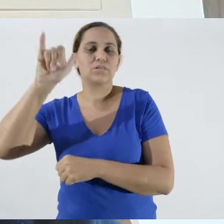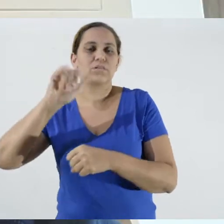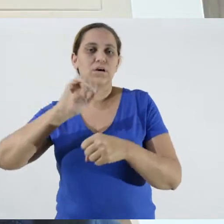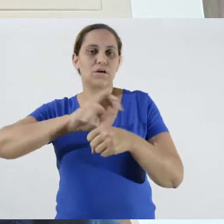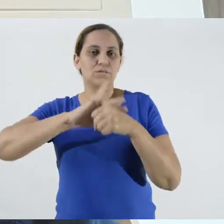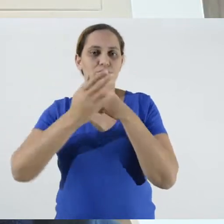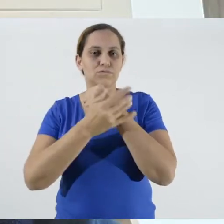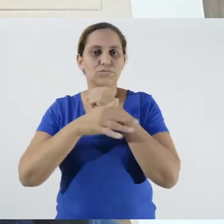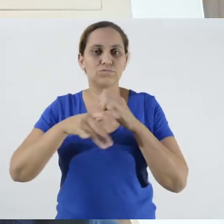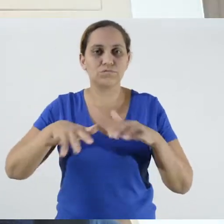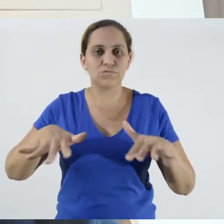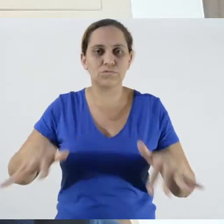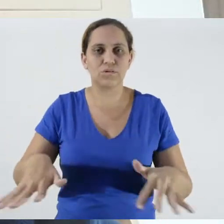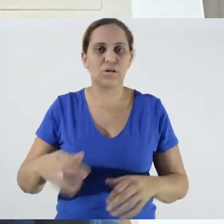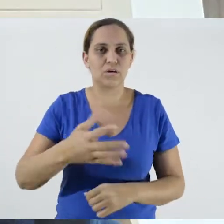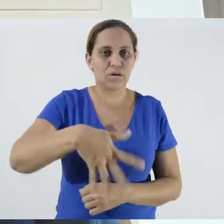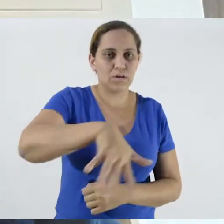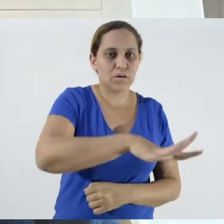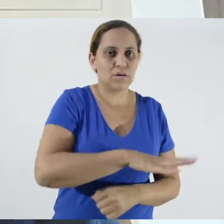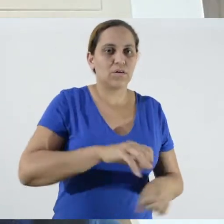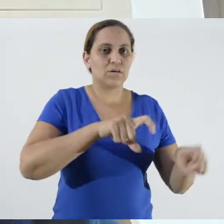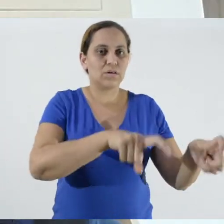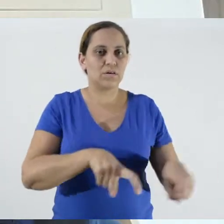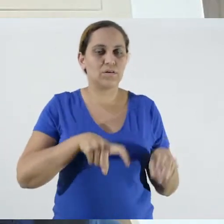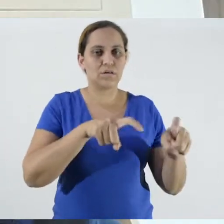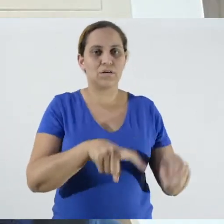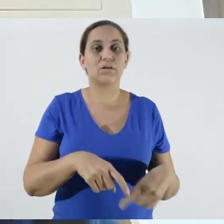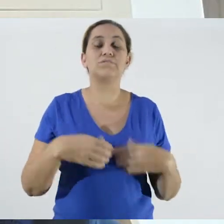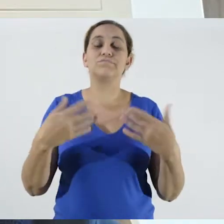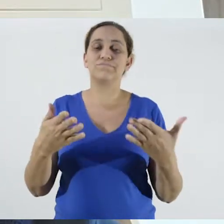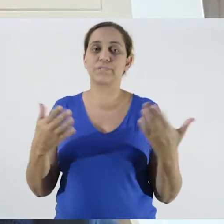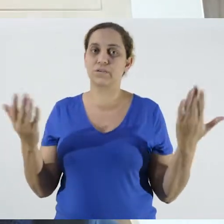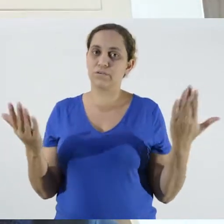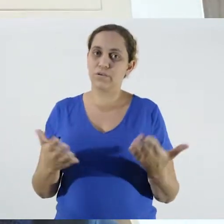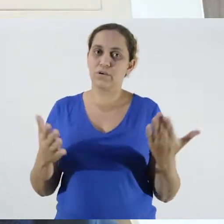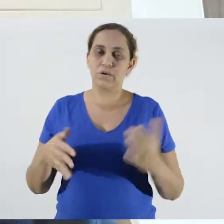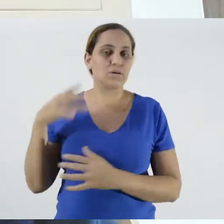in rural territories. In this talk,